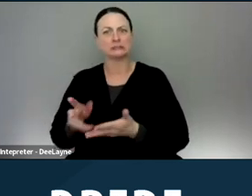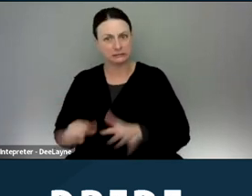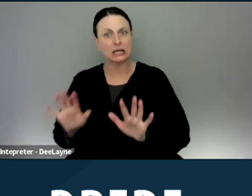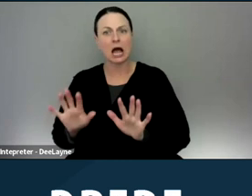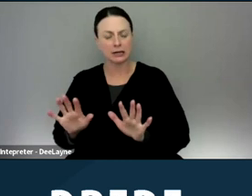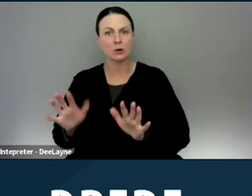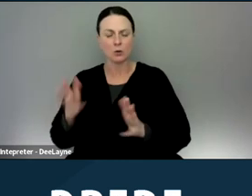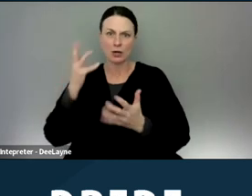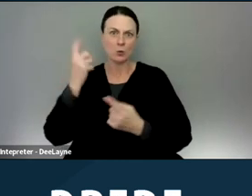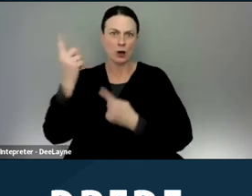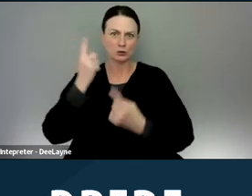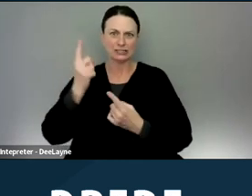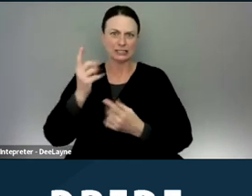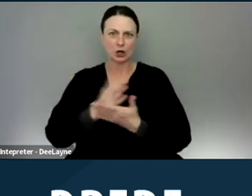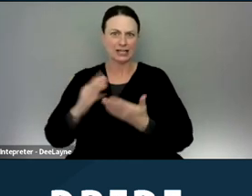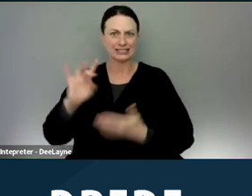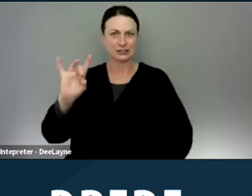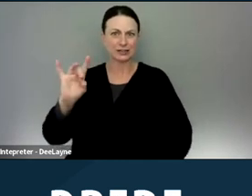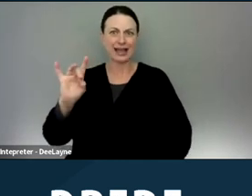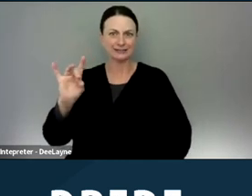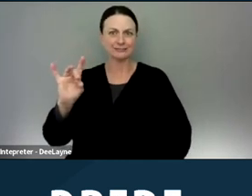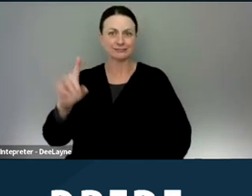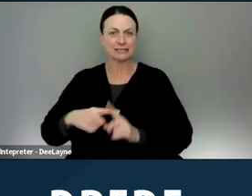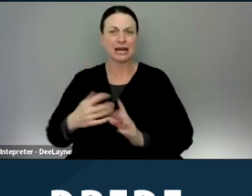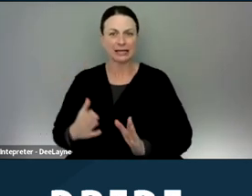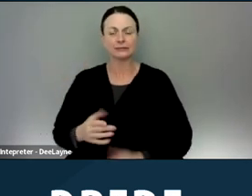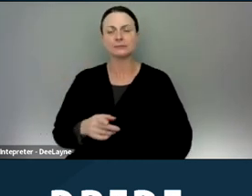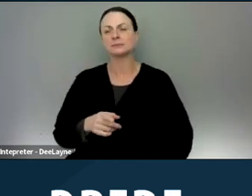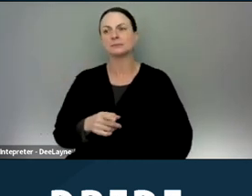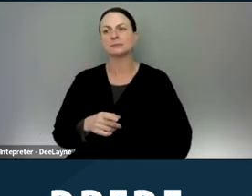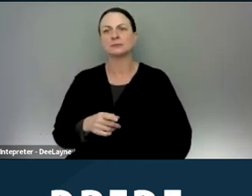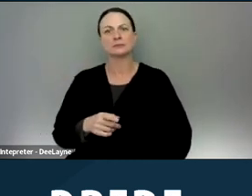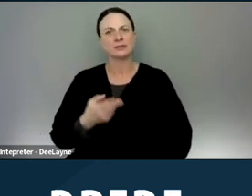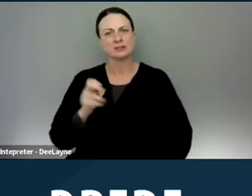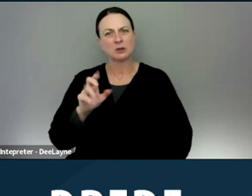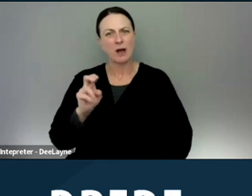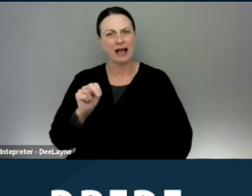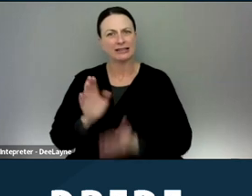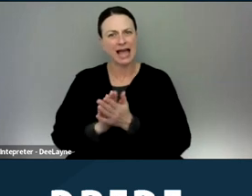to consider a Section Eight tenant. So Helen asks, "What are the landlord's options?"